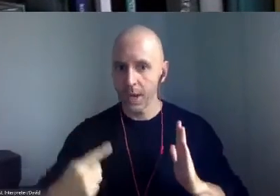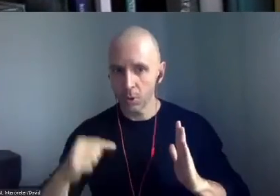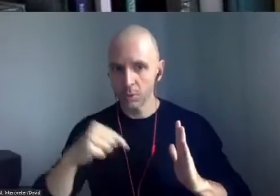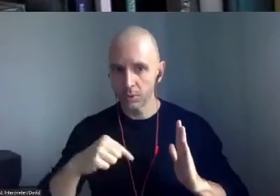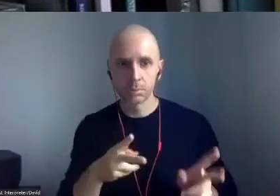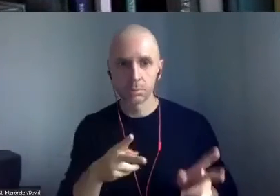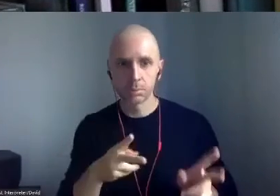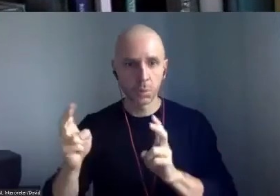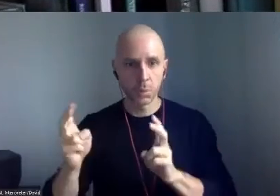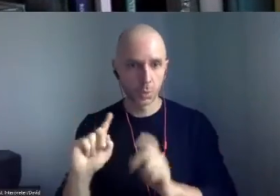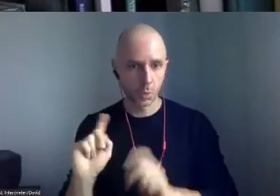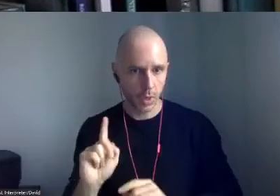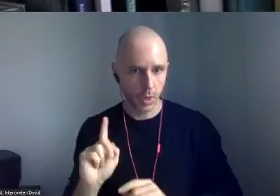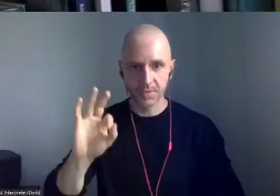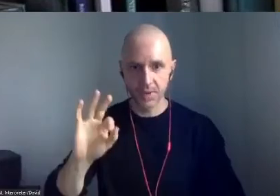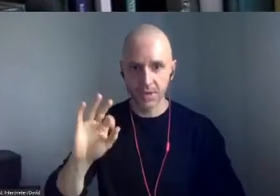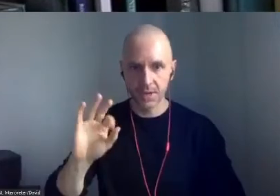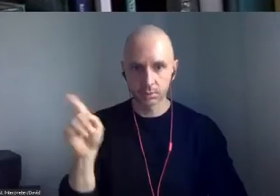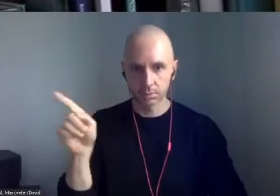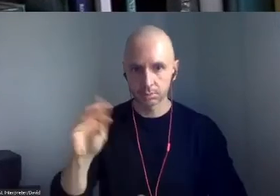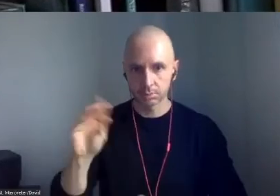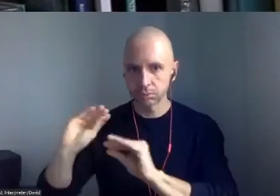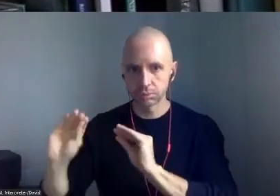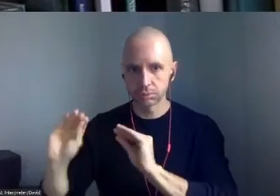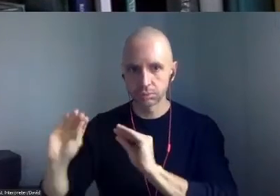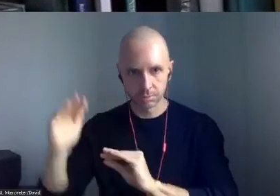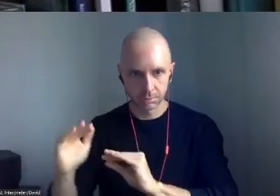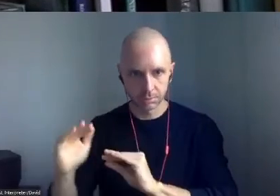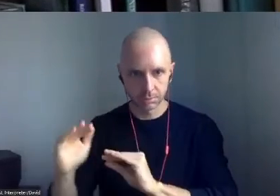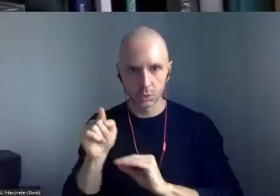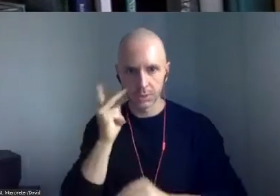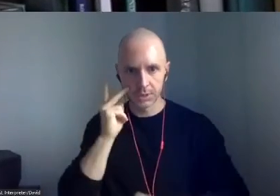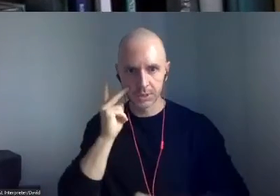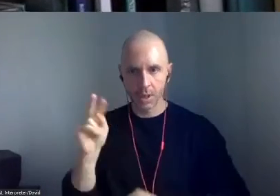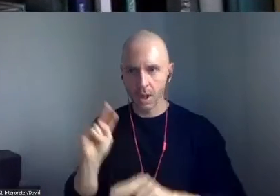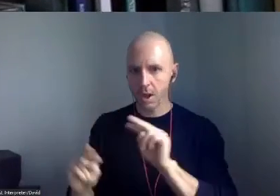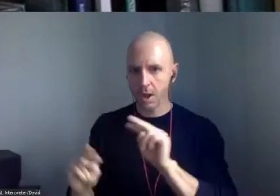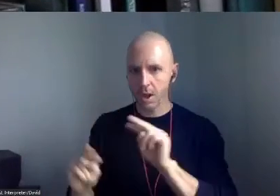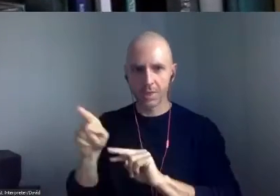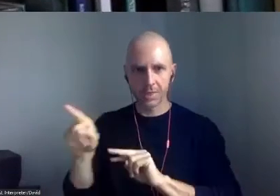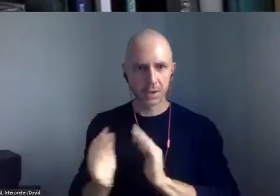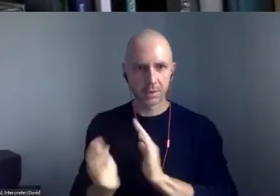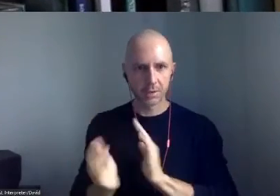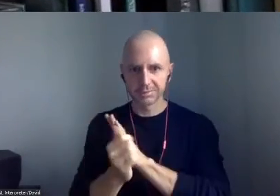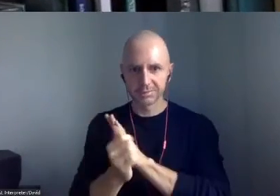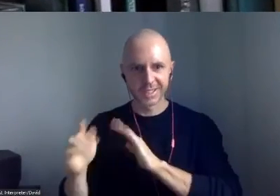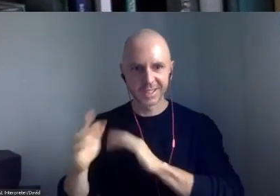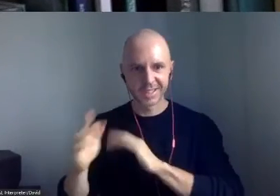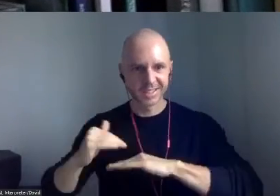Come watch these amazingly talented Indigenous creatives show off their work. The accompanying exhibitions can also be